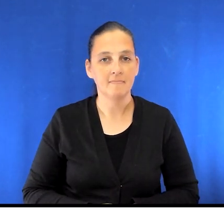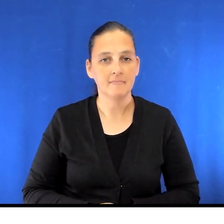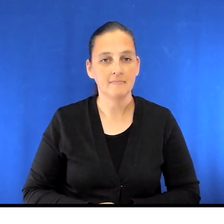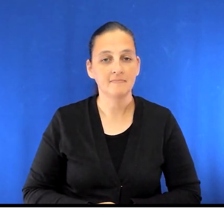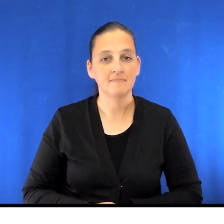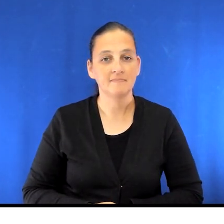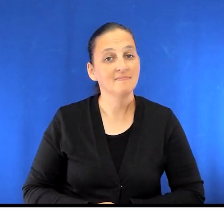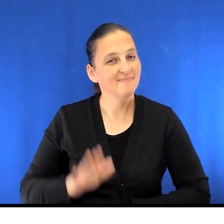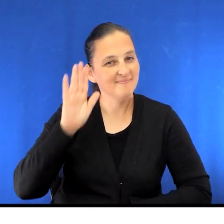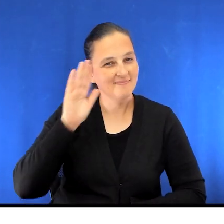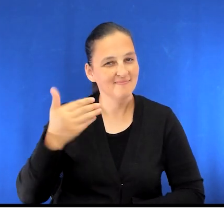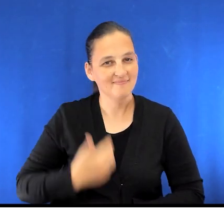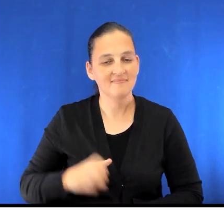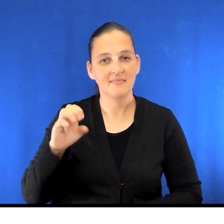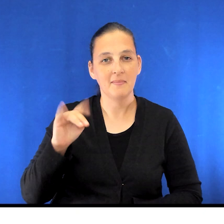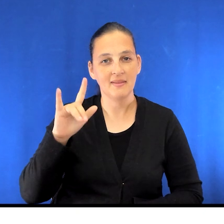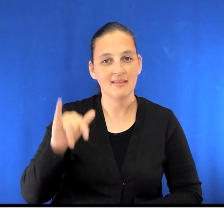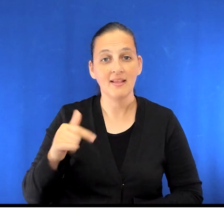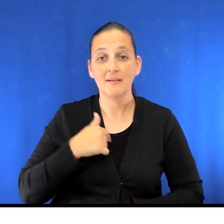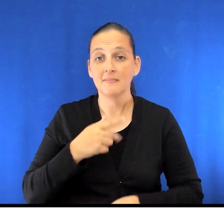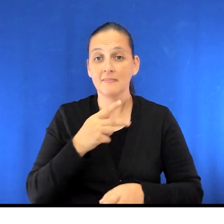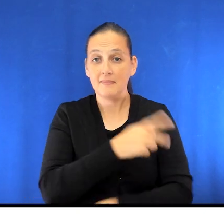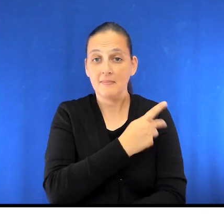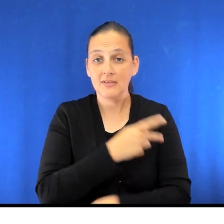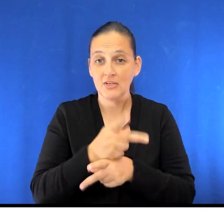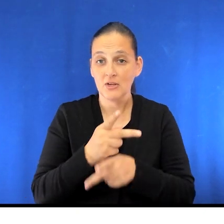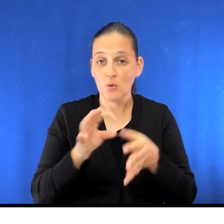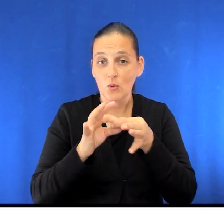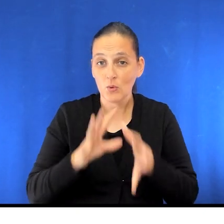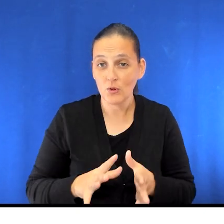Hi, my name is Emily and I'm the Patient Care Coordinator and one of the nurses